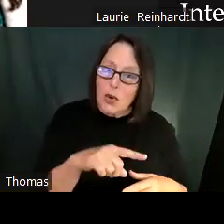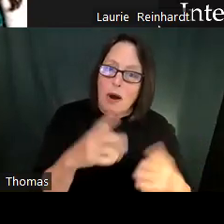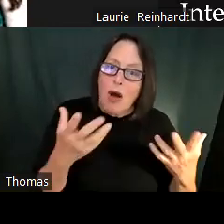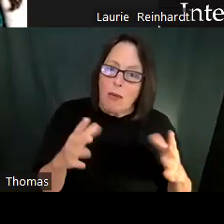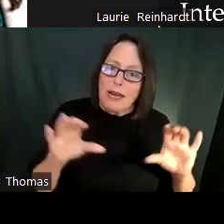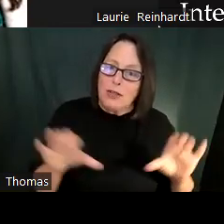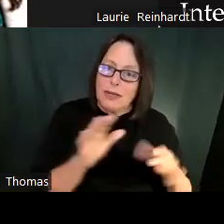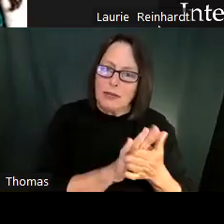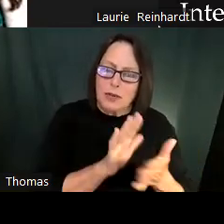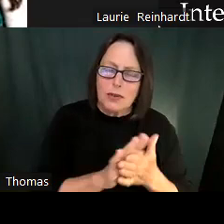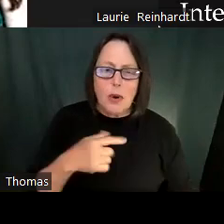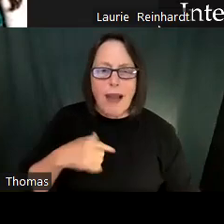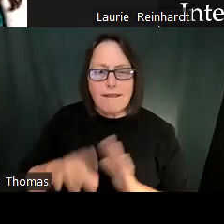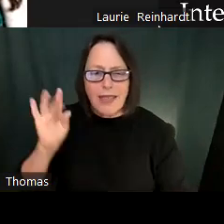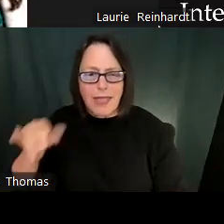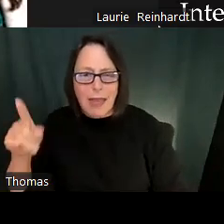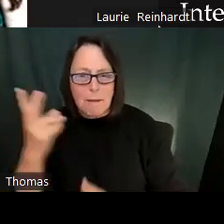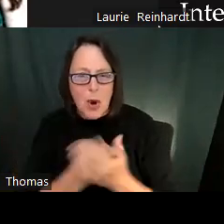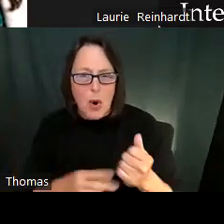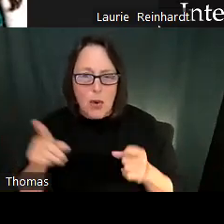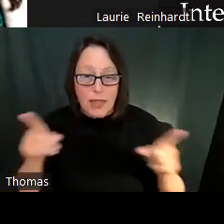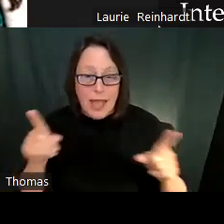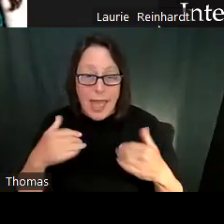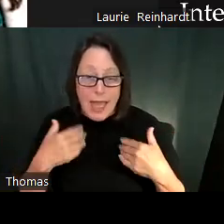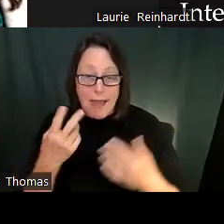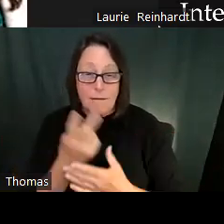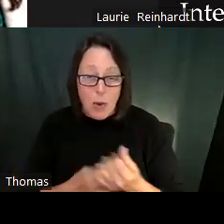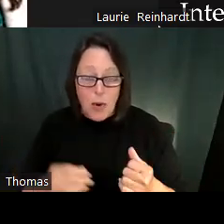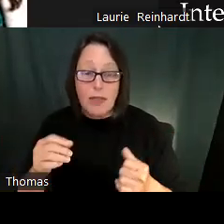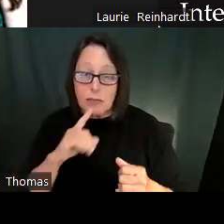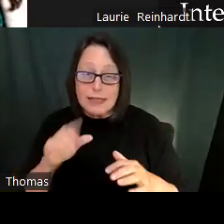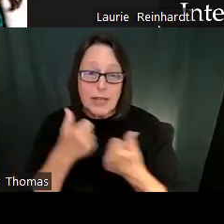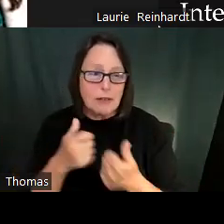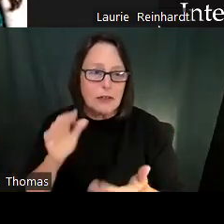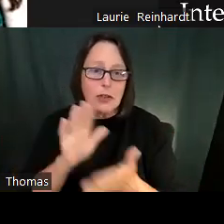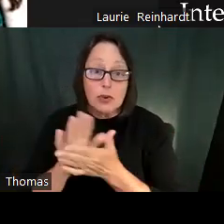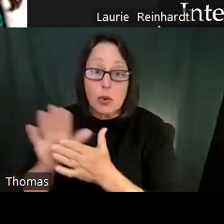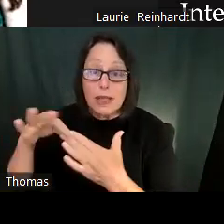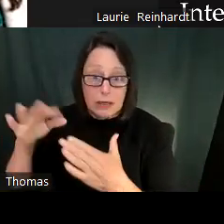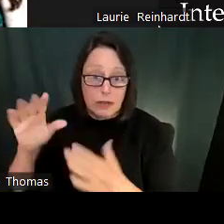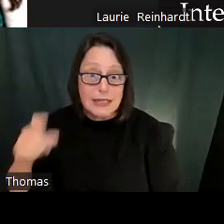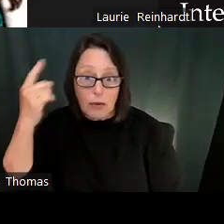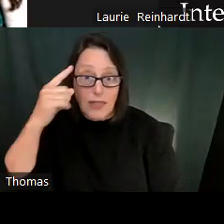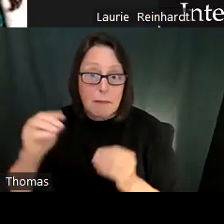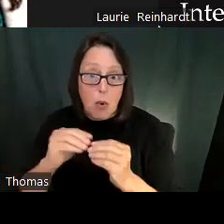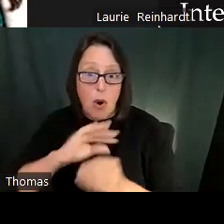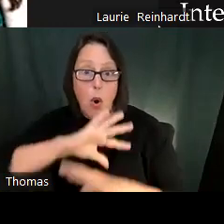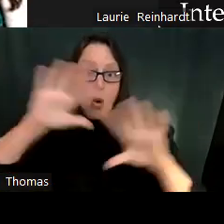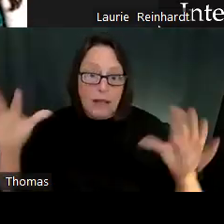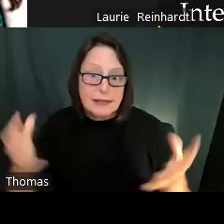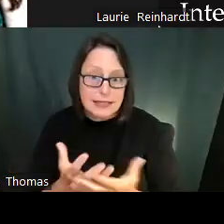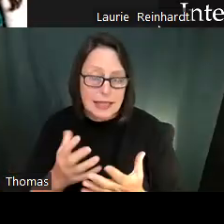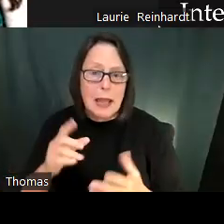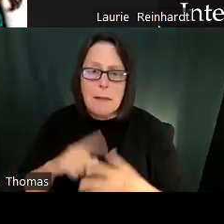How can we really kind of lean in and engage on those along with these really great relationship oriented and gratitude oriented things that you all are doing.